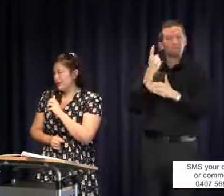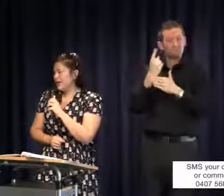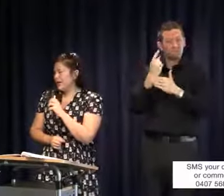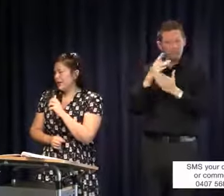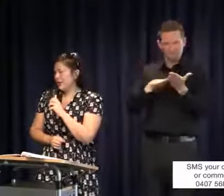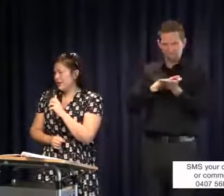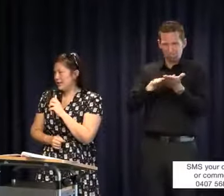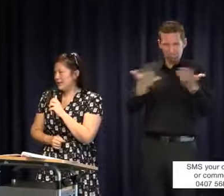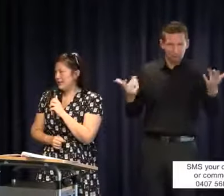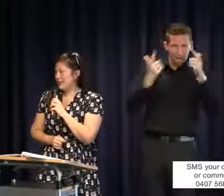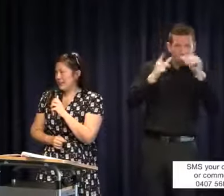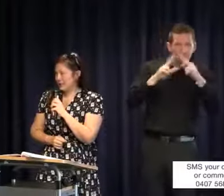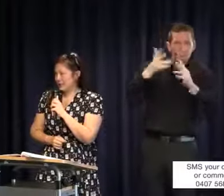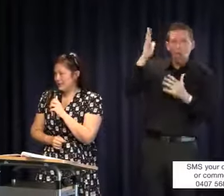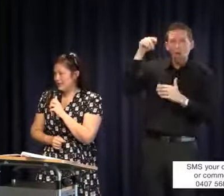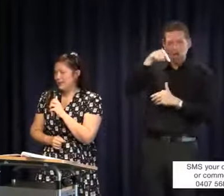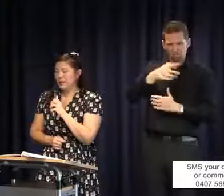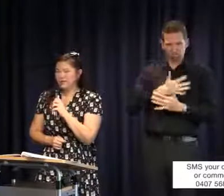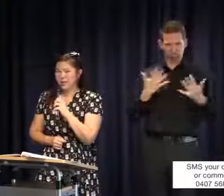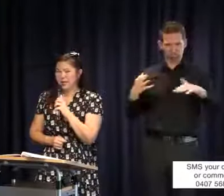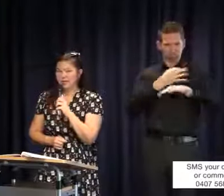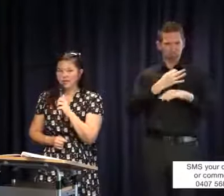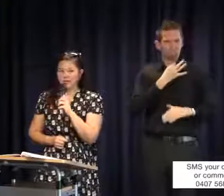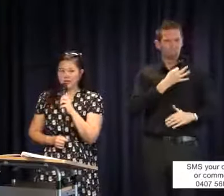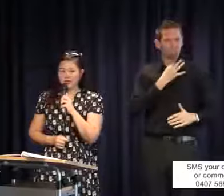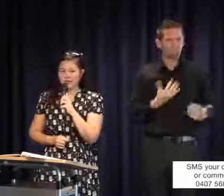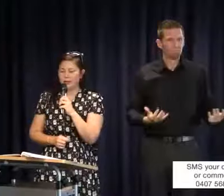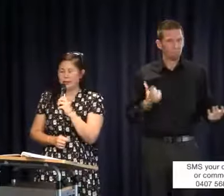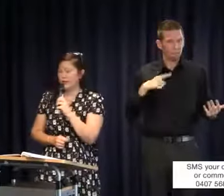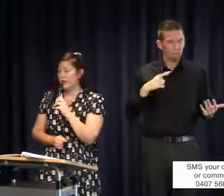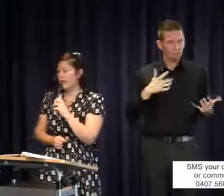the language of Auslan is in great jeopardy because most deaf children are born to hearing